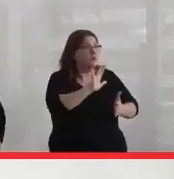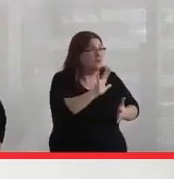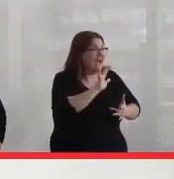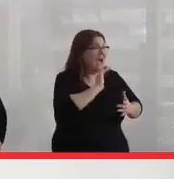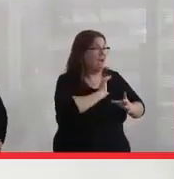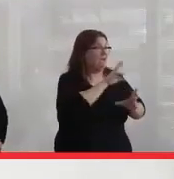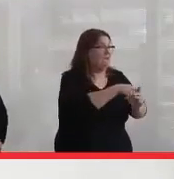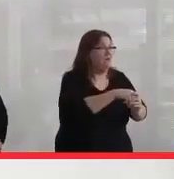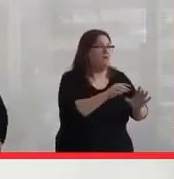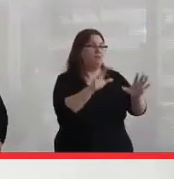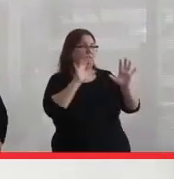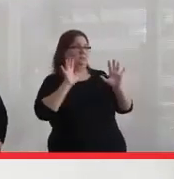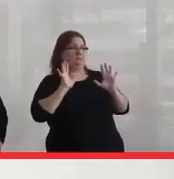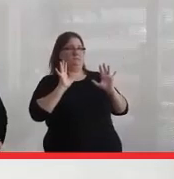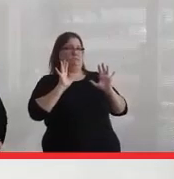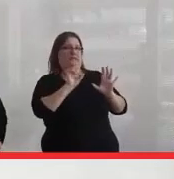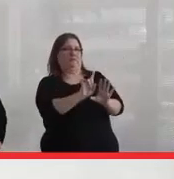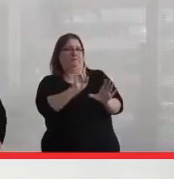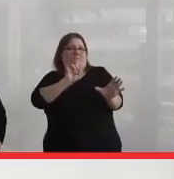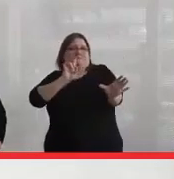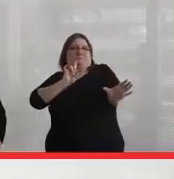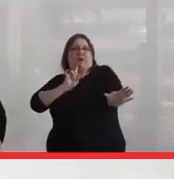and know when not to take up space that rightfully belongs